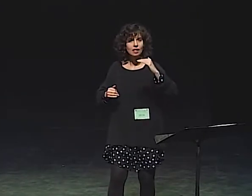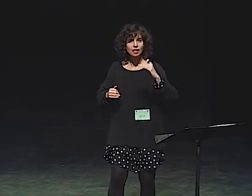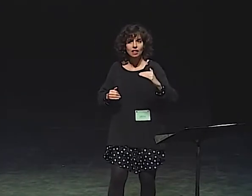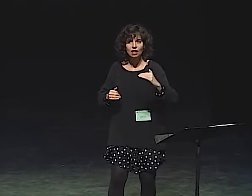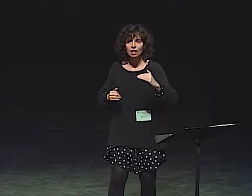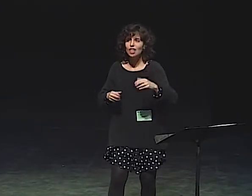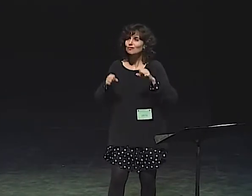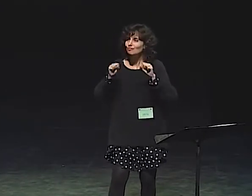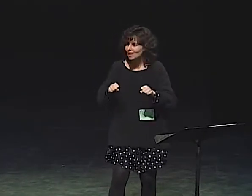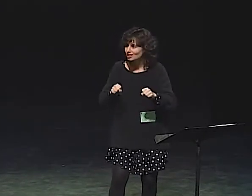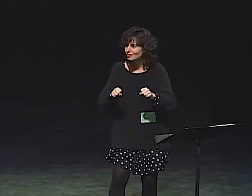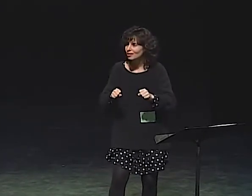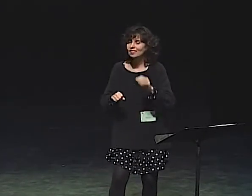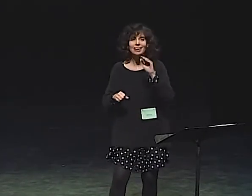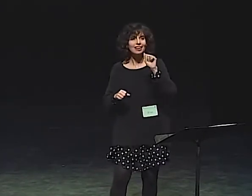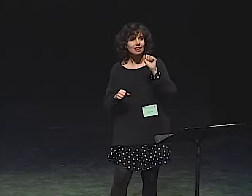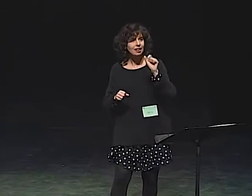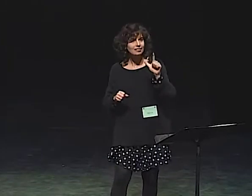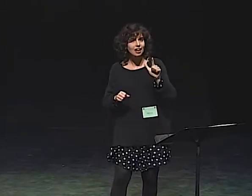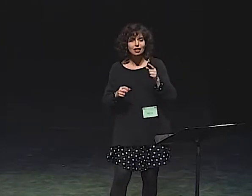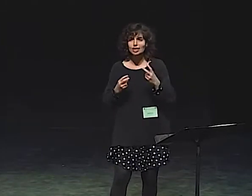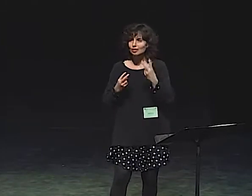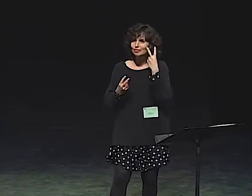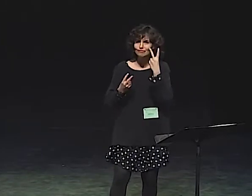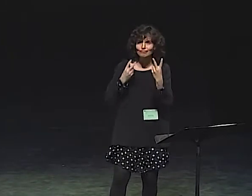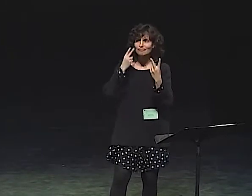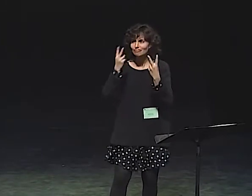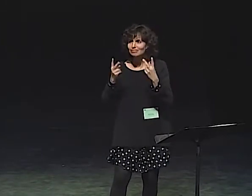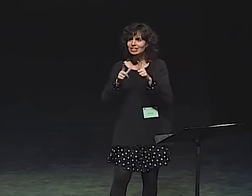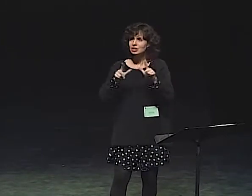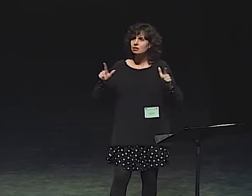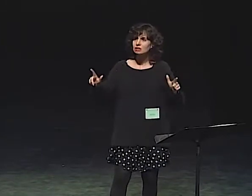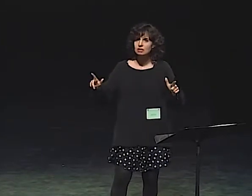AT THE VERY END AS SHE APPEARS,